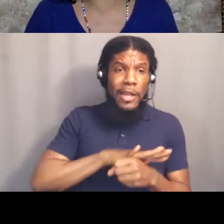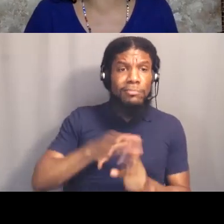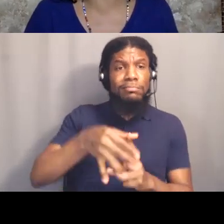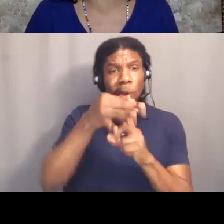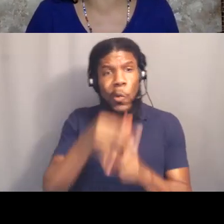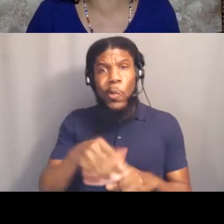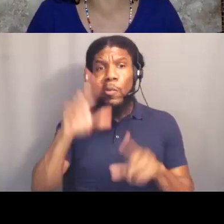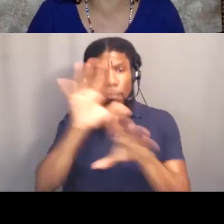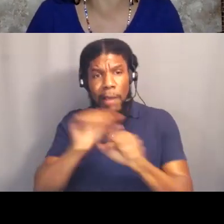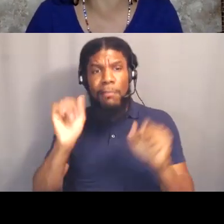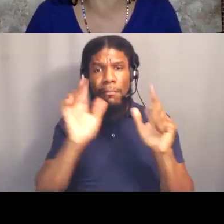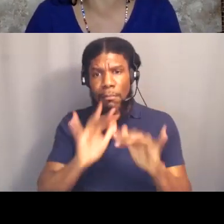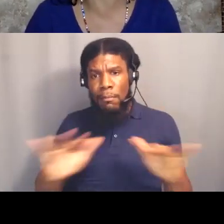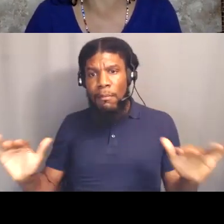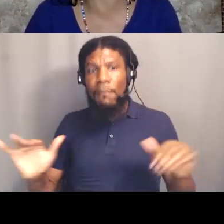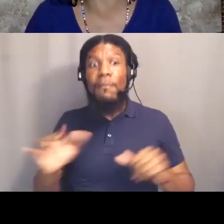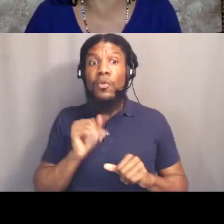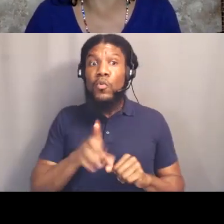and so it's a lie when they say black people don't vote.